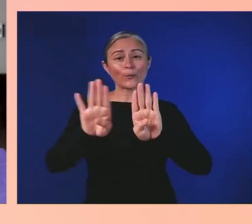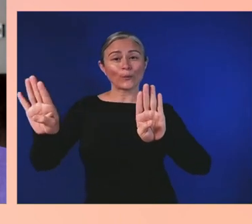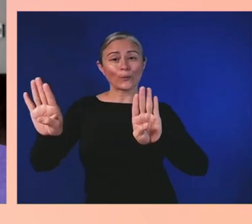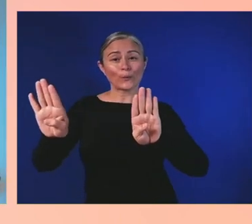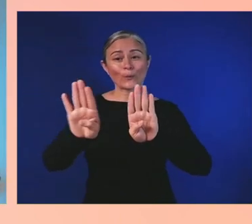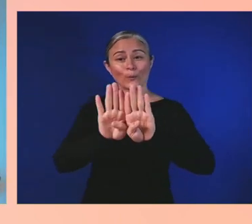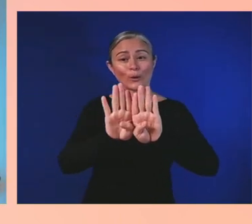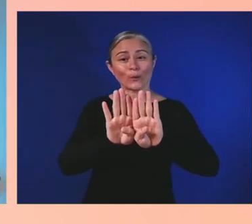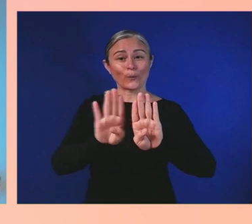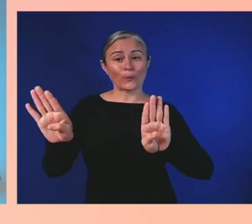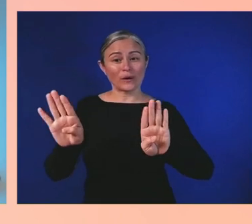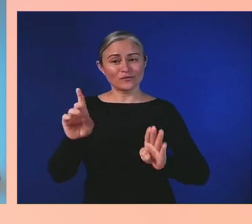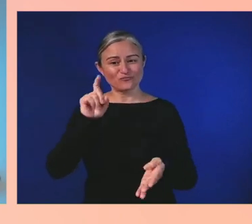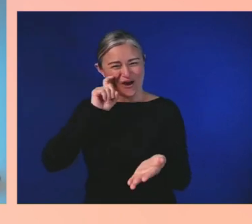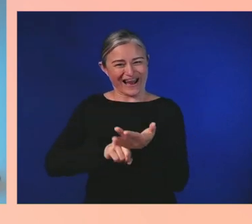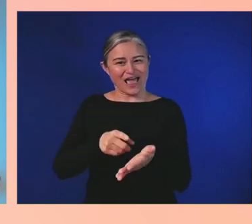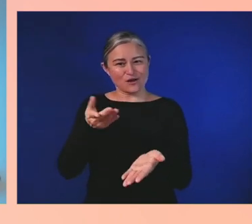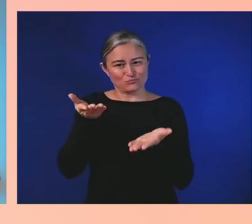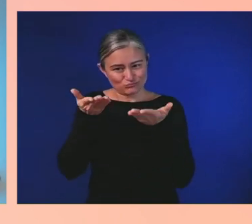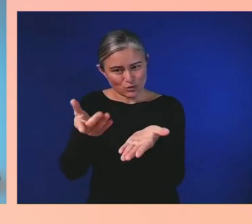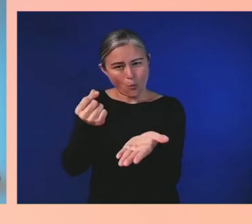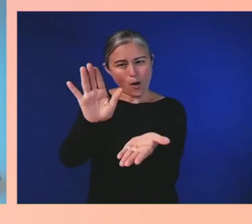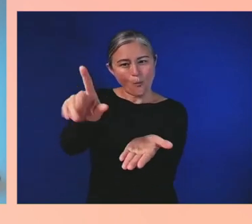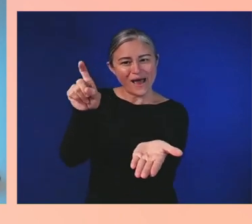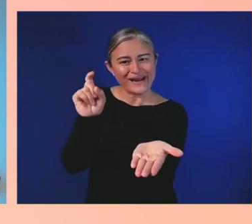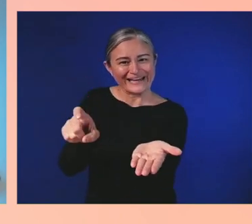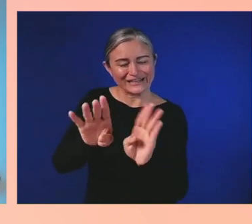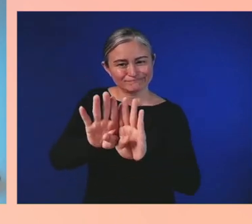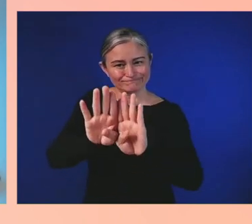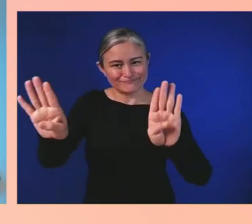It eliminates challenges not from the game,